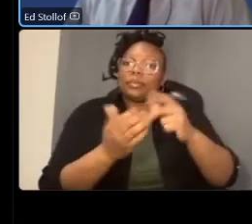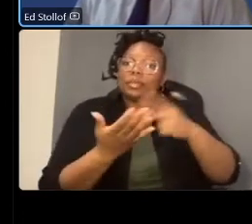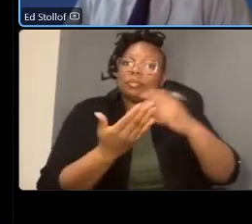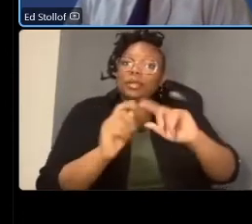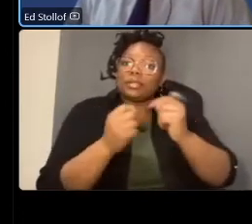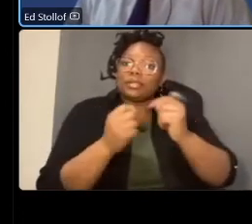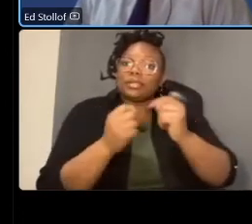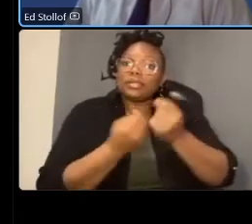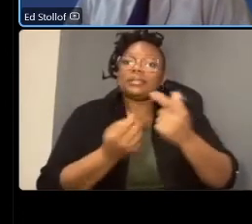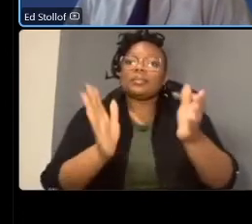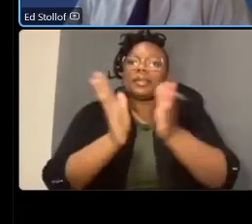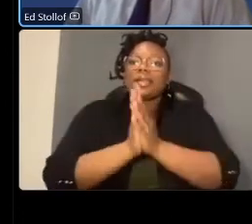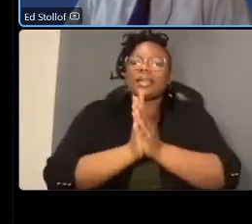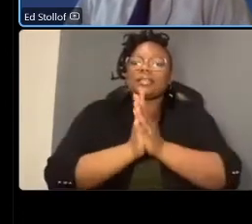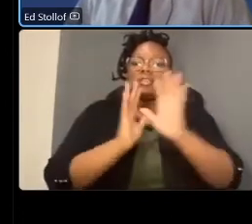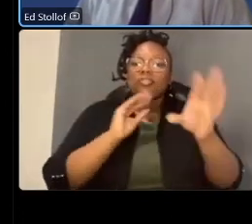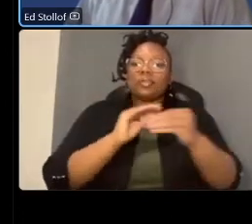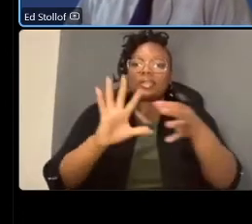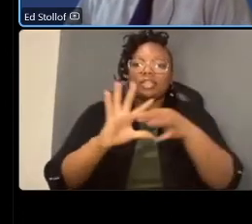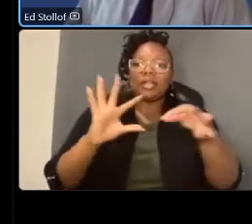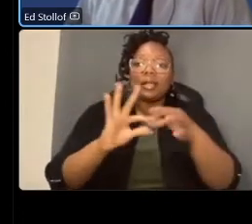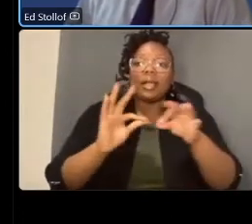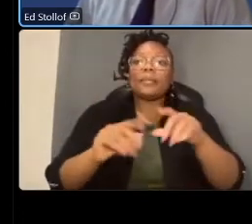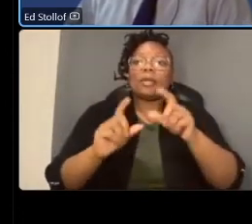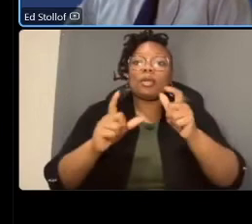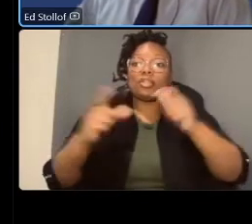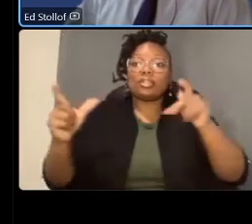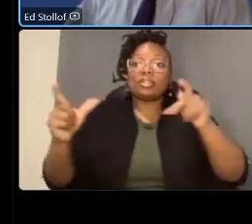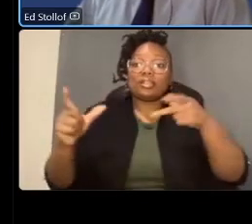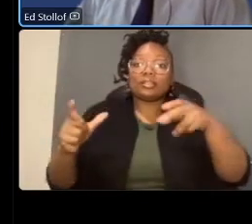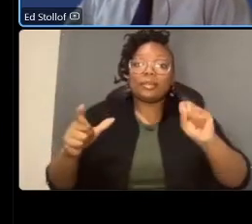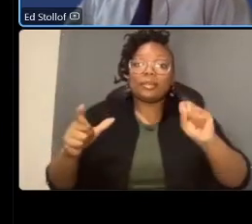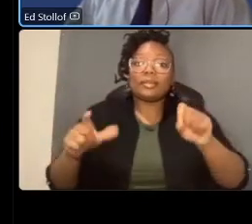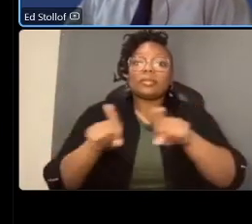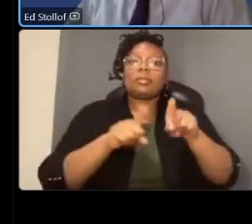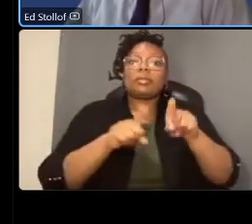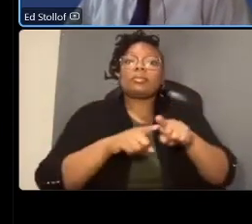place your comments on the large maps and we'll also ask that you complete our title six more